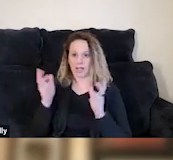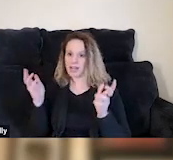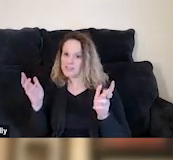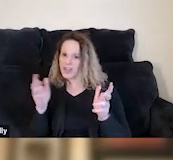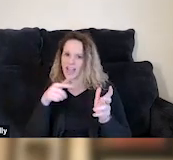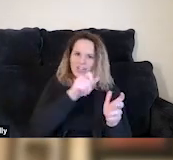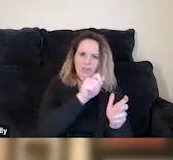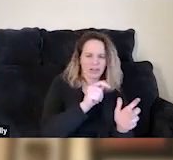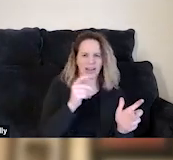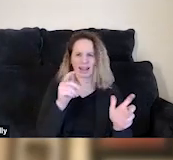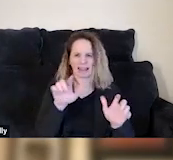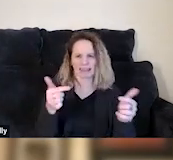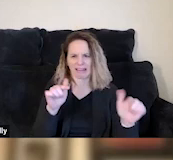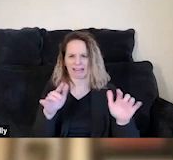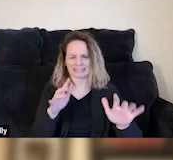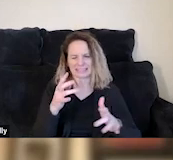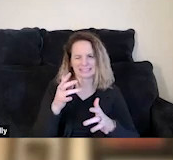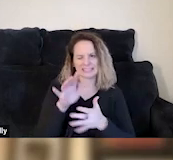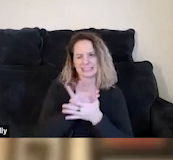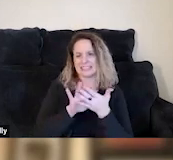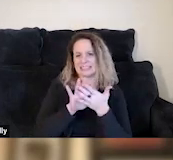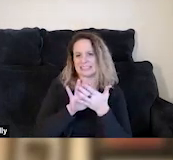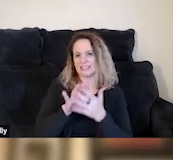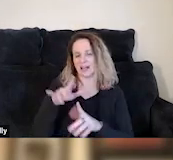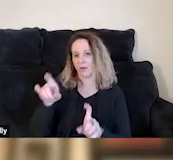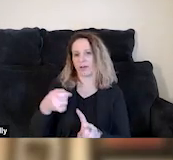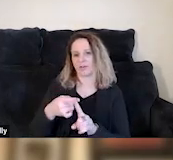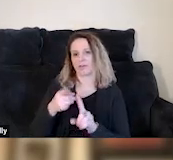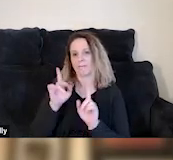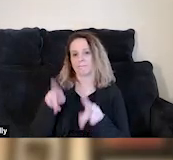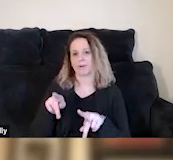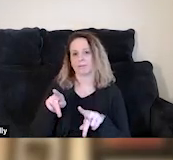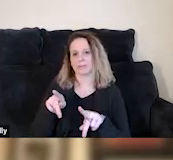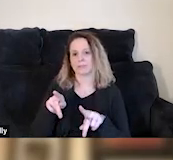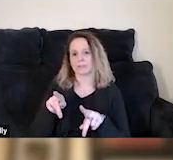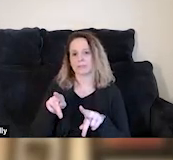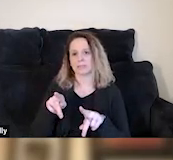Yeah, me too. I saw a question from one of our attendees today or really a comment that I think is worth addressing